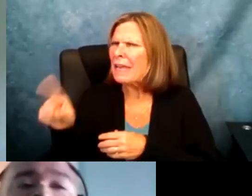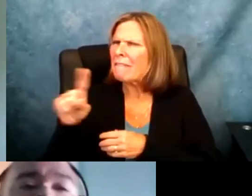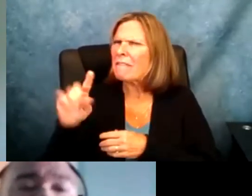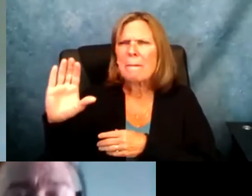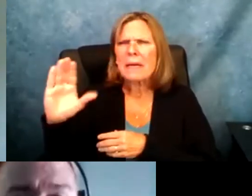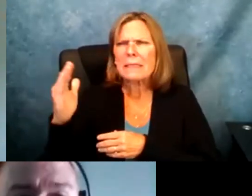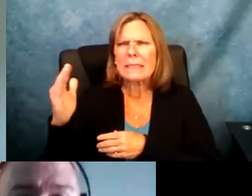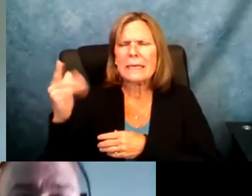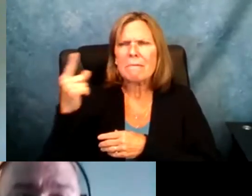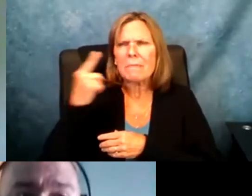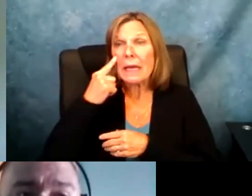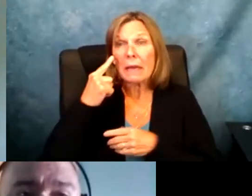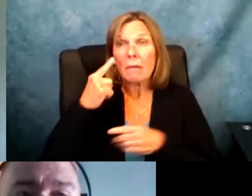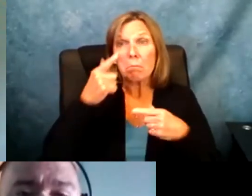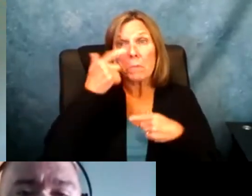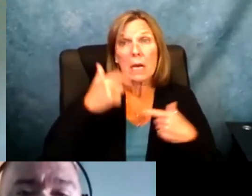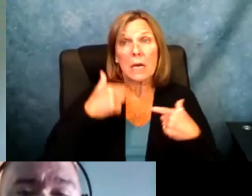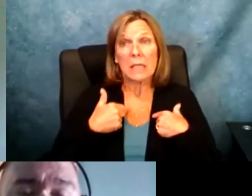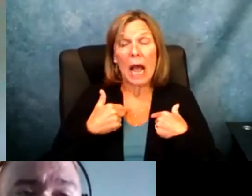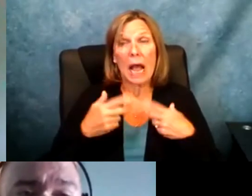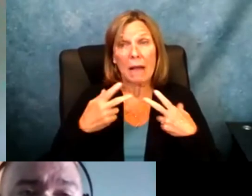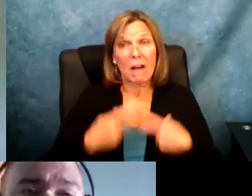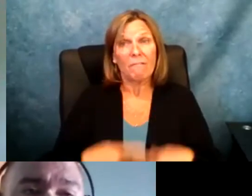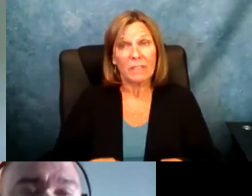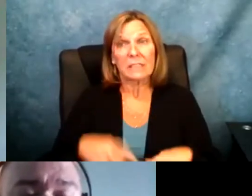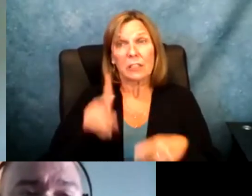found my teachersteachers seemed to